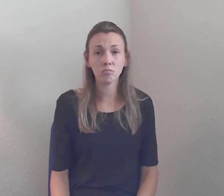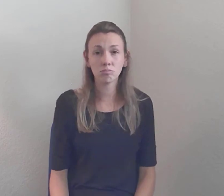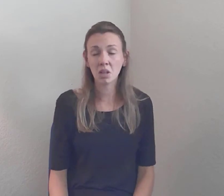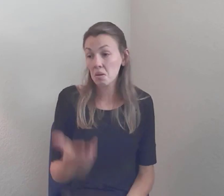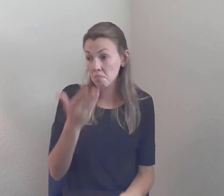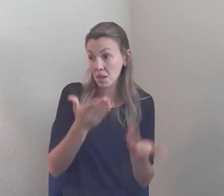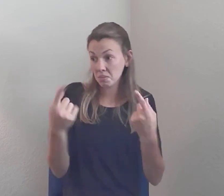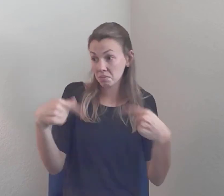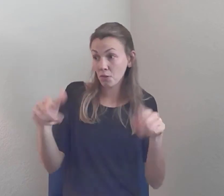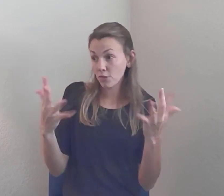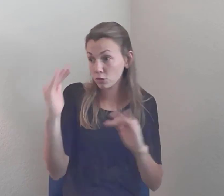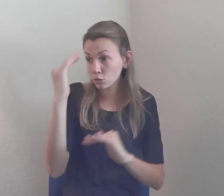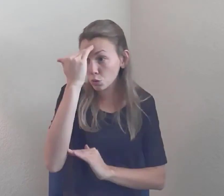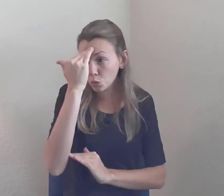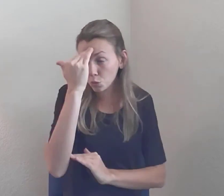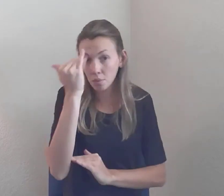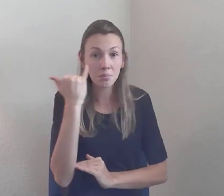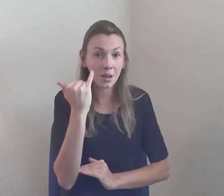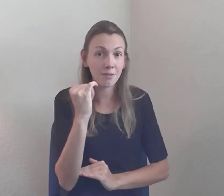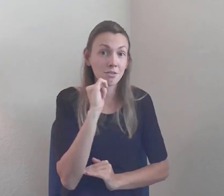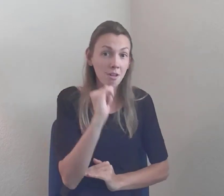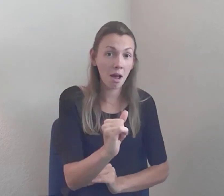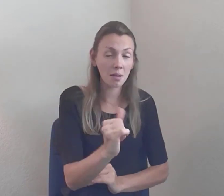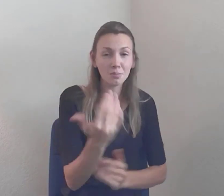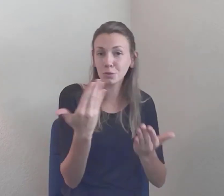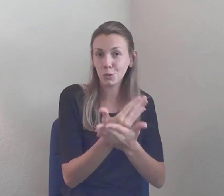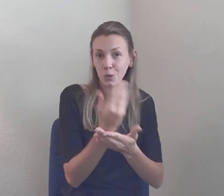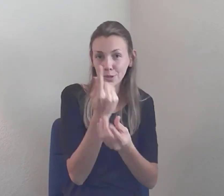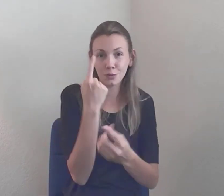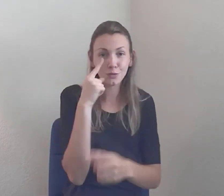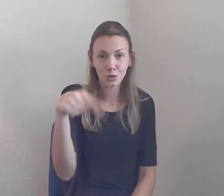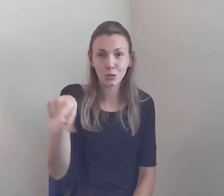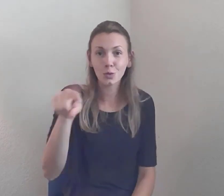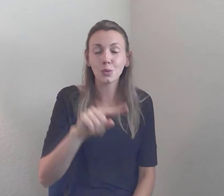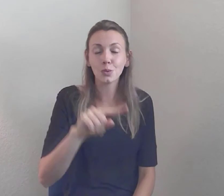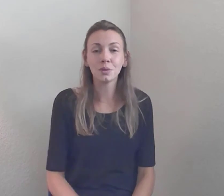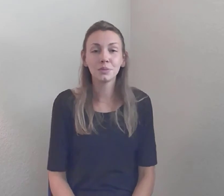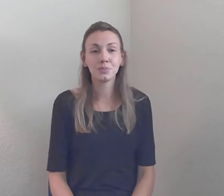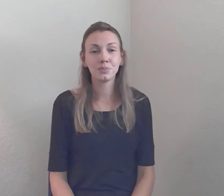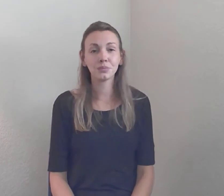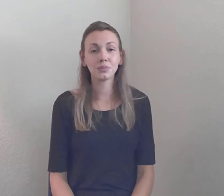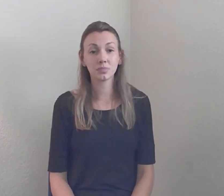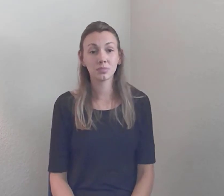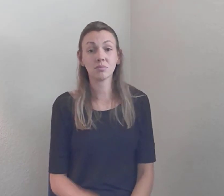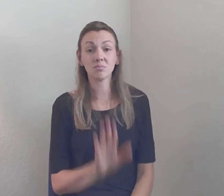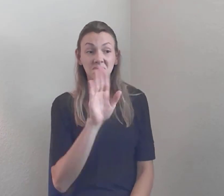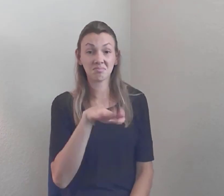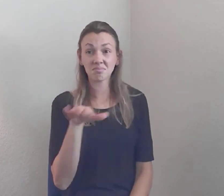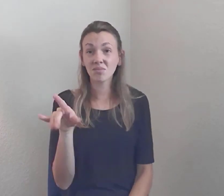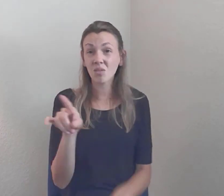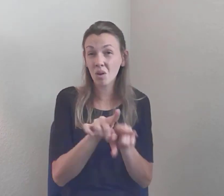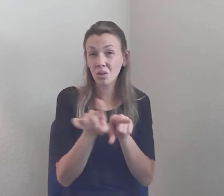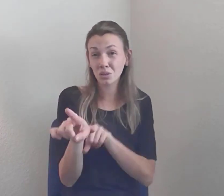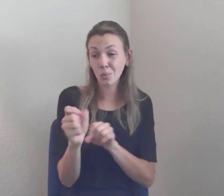to learn... Did you know that, it protects nursing facilities from reliability when they're sued,